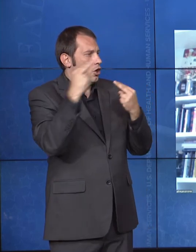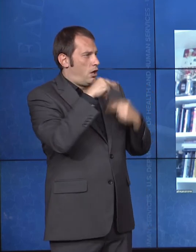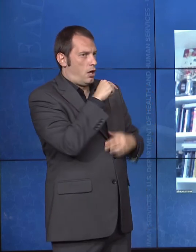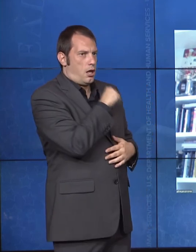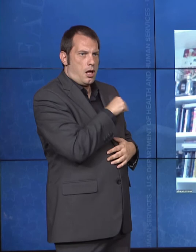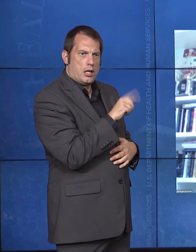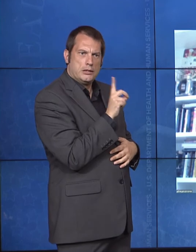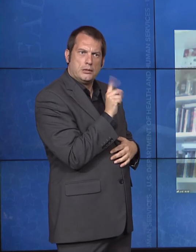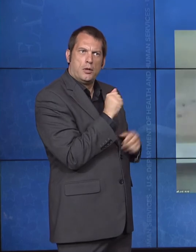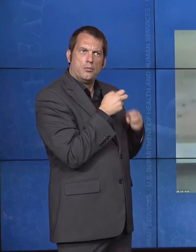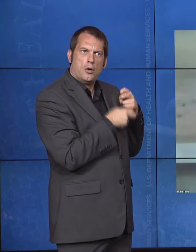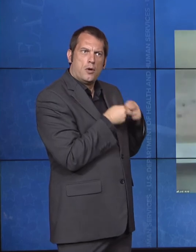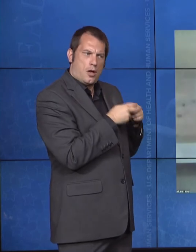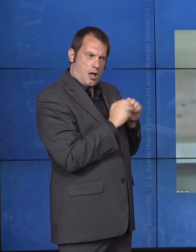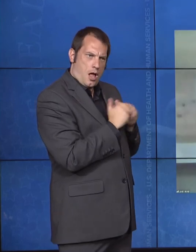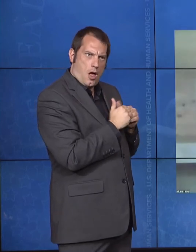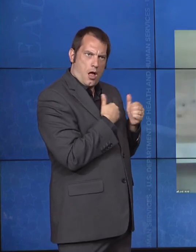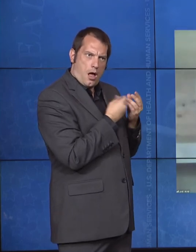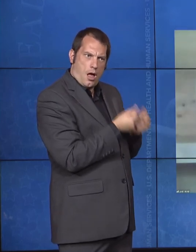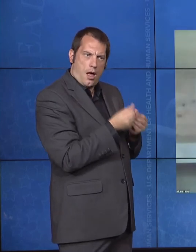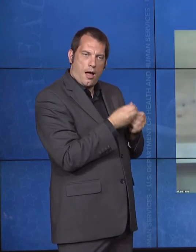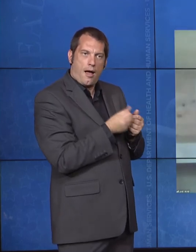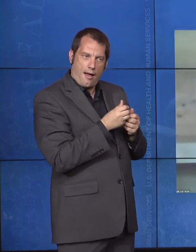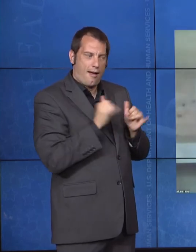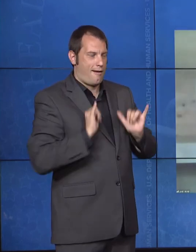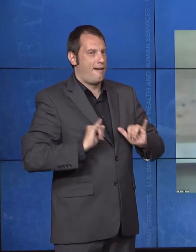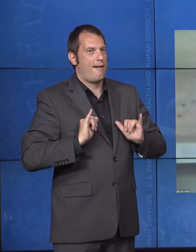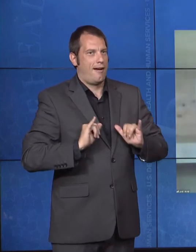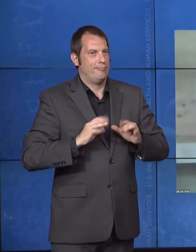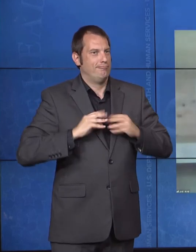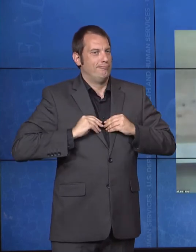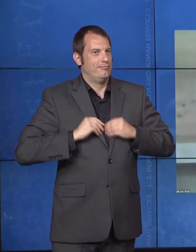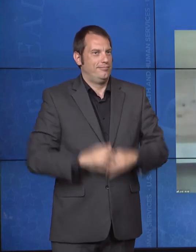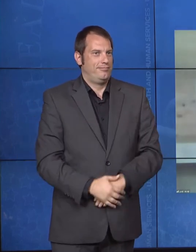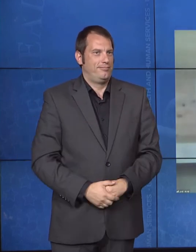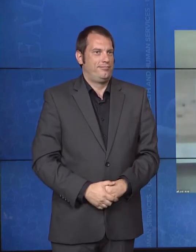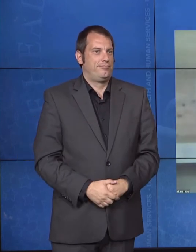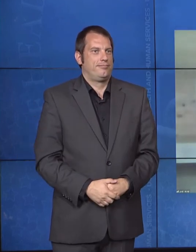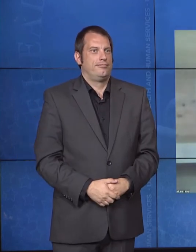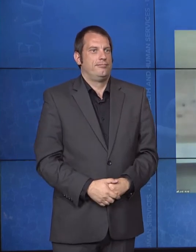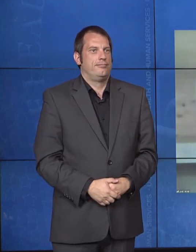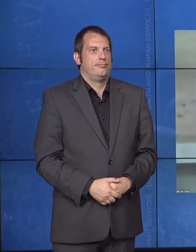Julie Hocker: Well, I don't know if any -- if I could say it better myself, Roger,